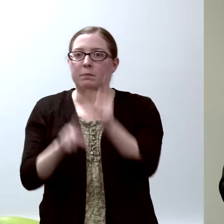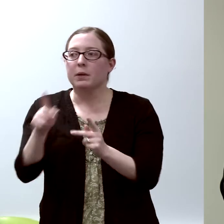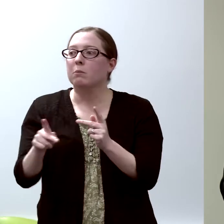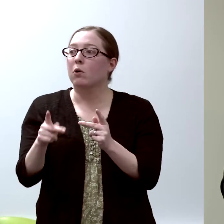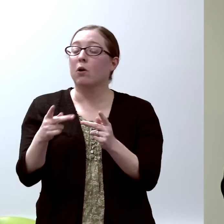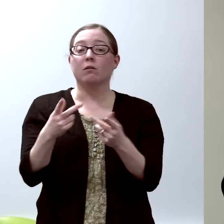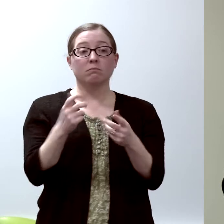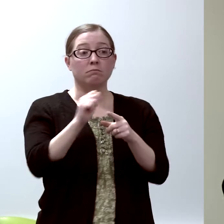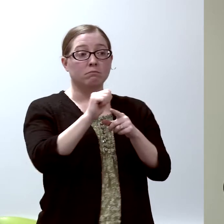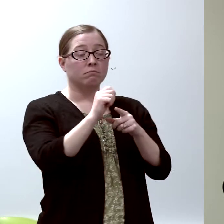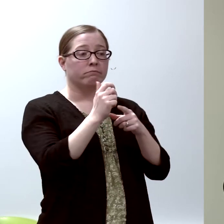but doing research...